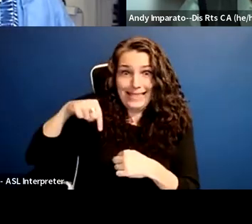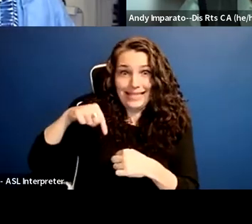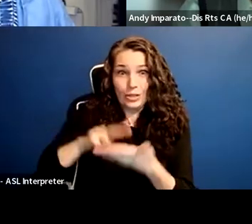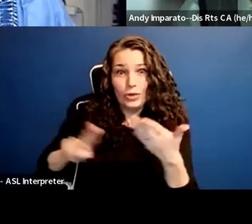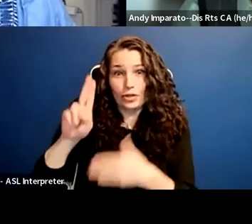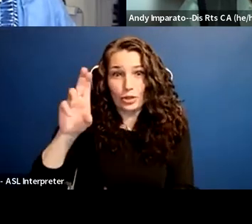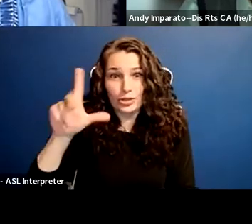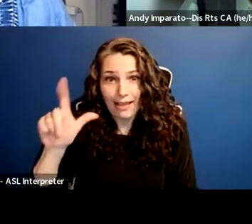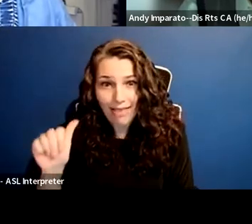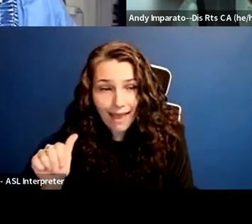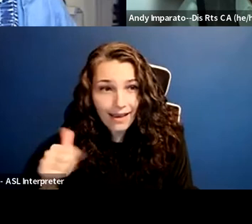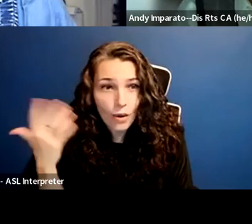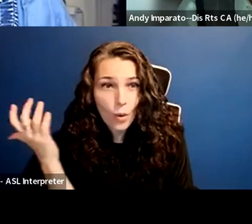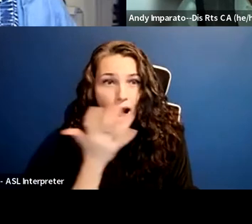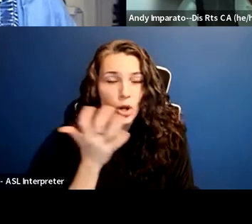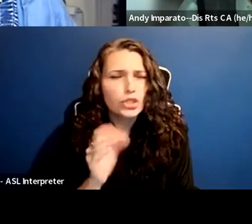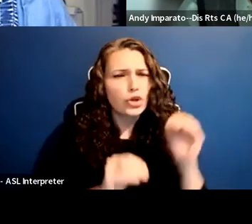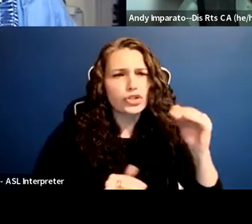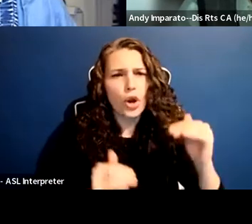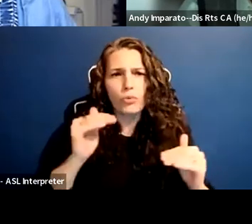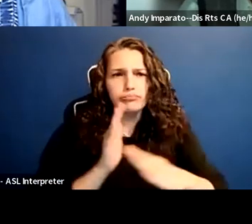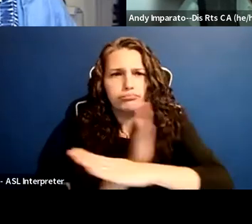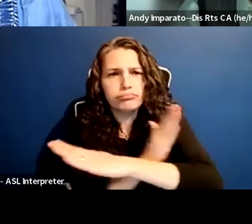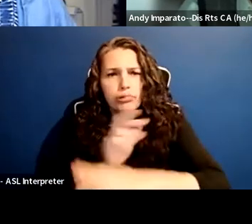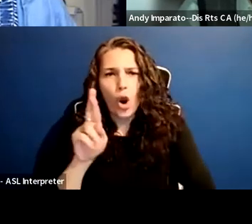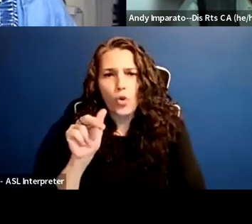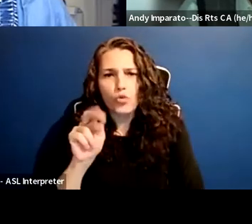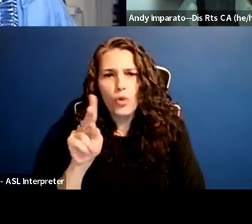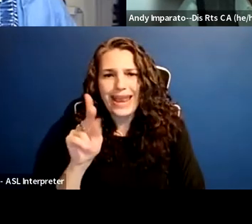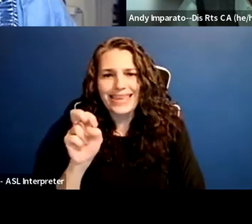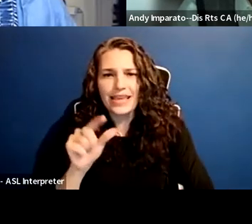And so the question for Judy, whose been here observing for a while,